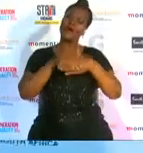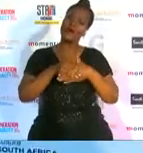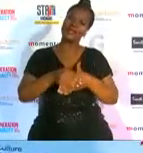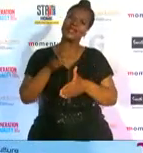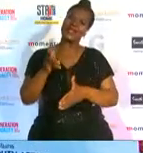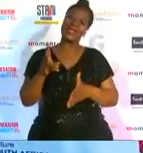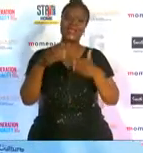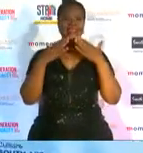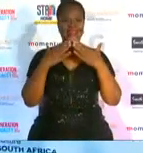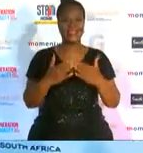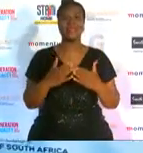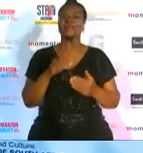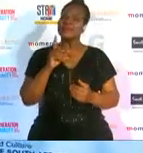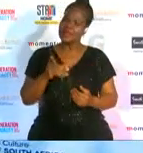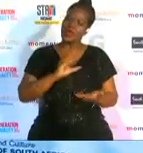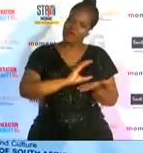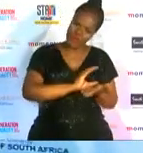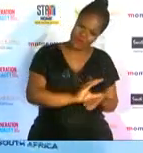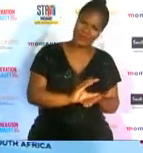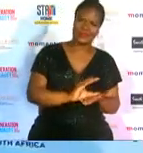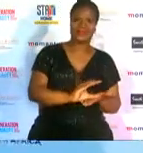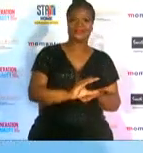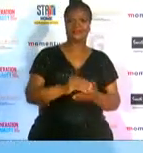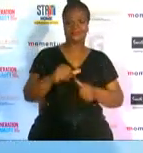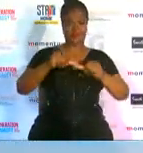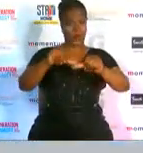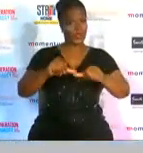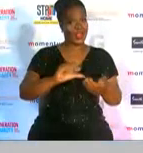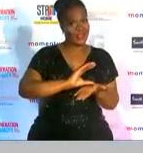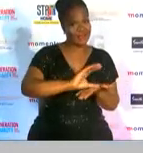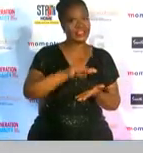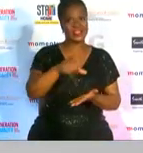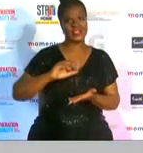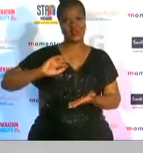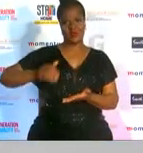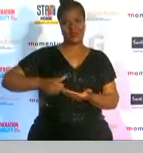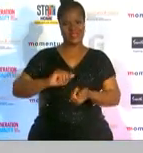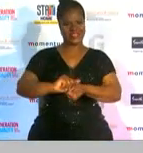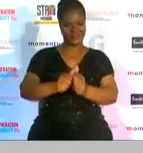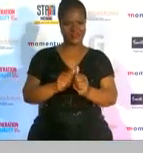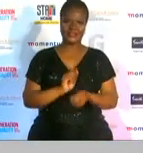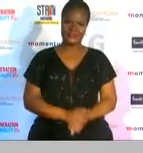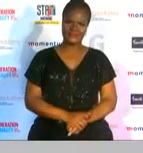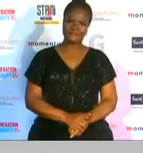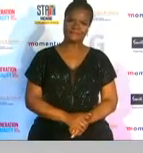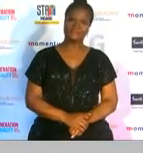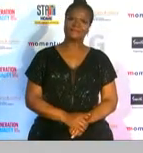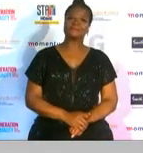continue to invest in women in sports and i think we can all agree that